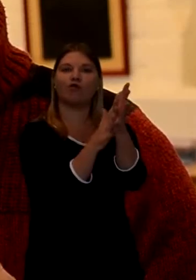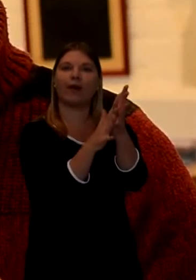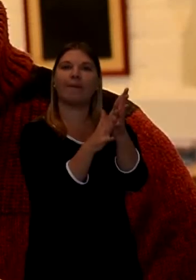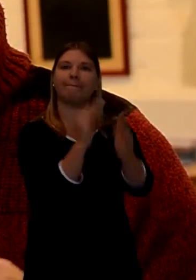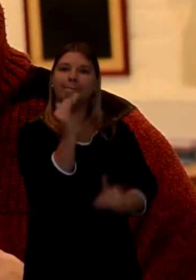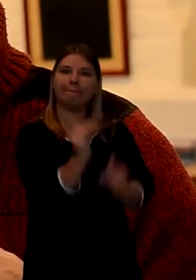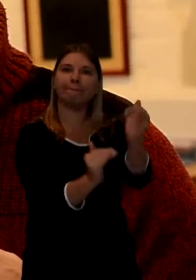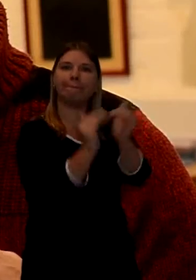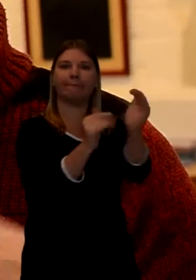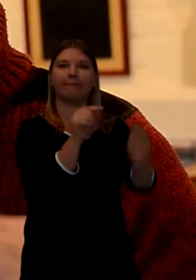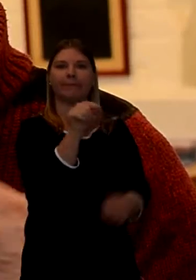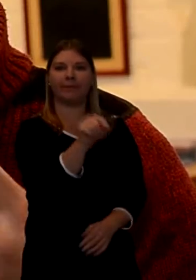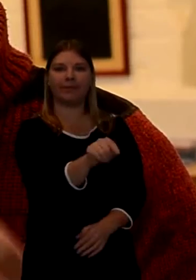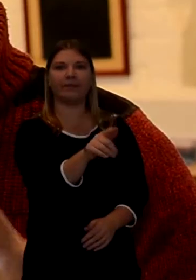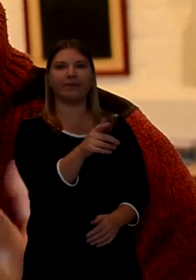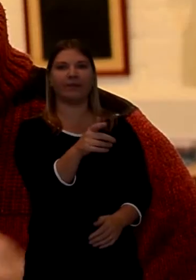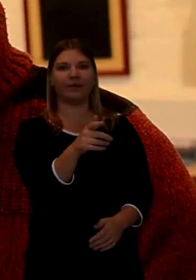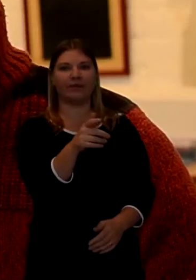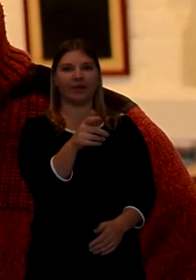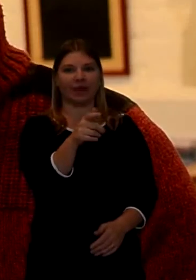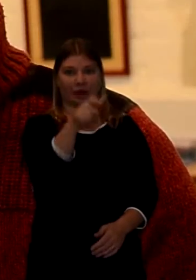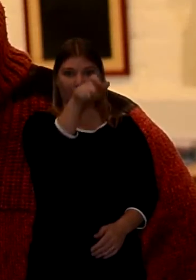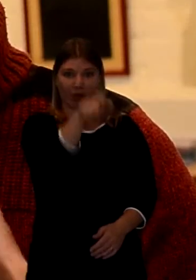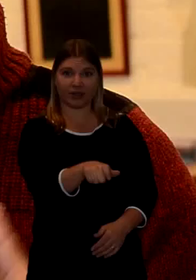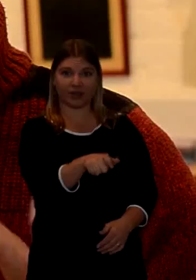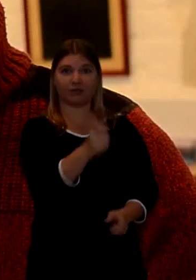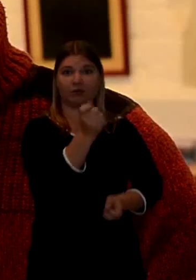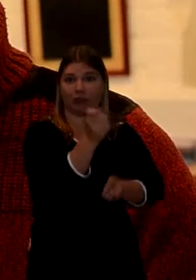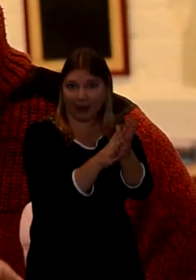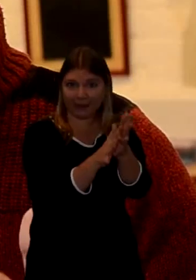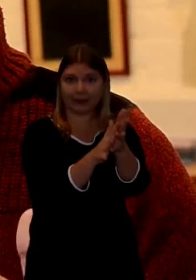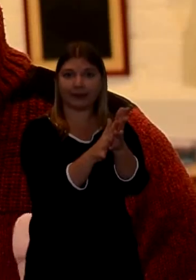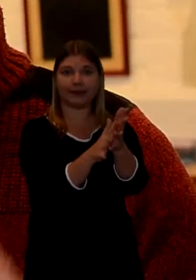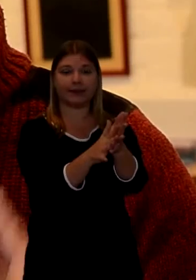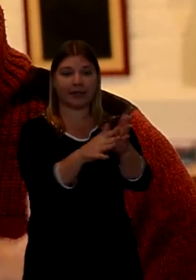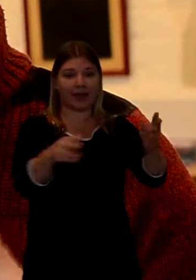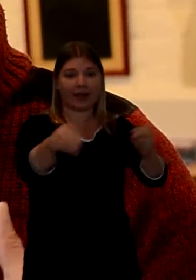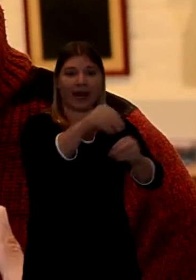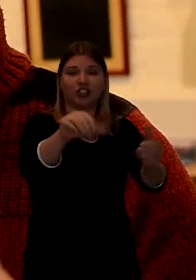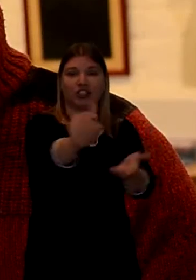and the individual, the deceased, is cremated then their ashes are taken.